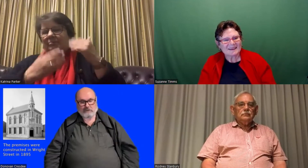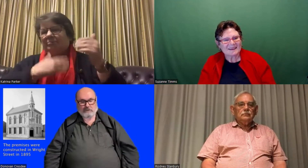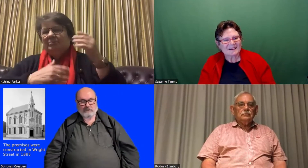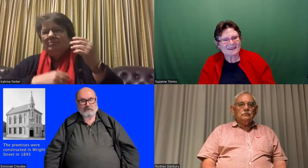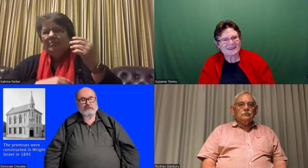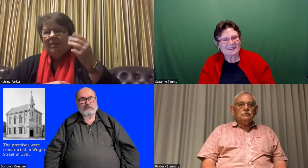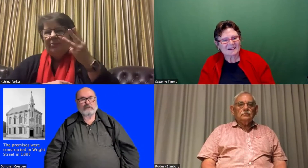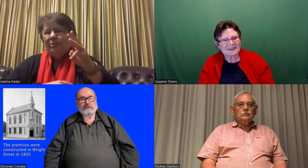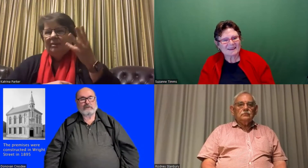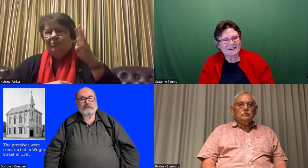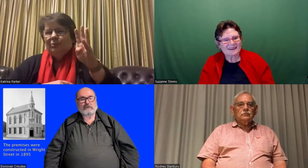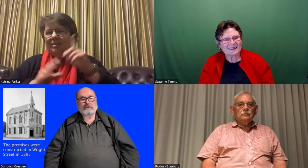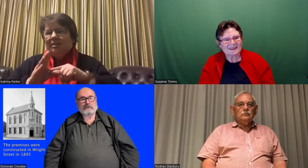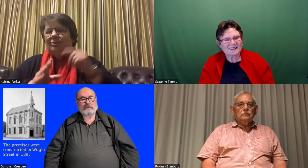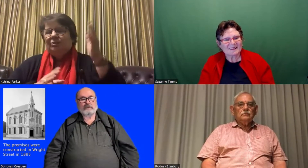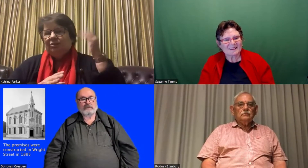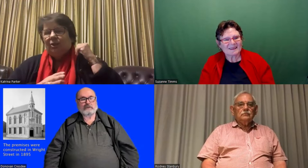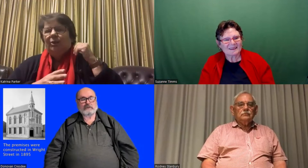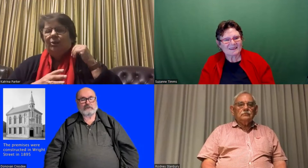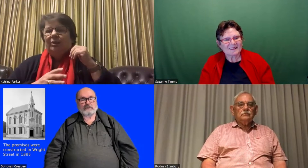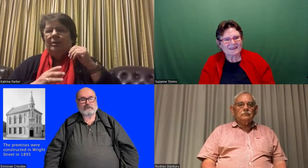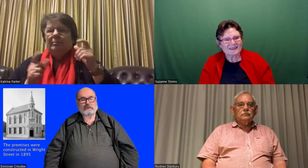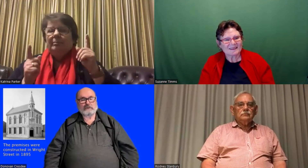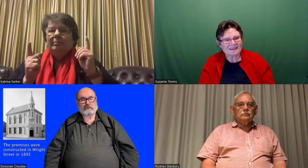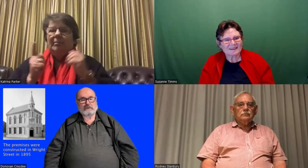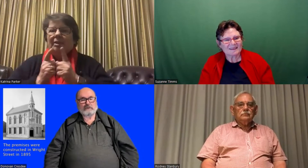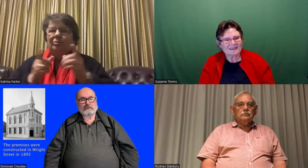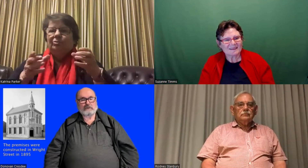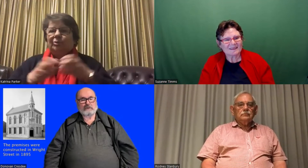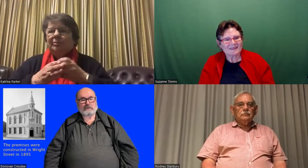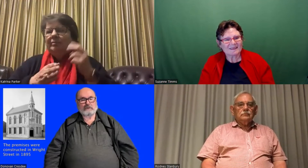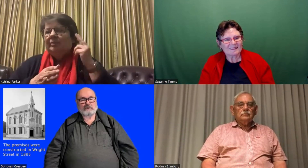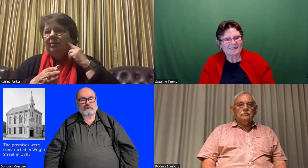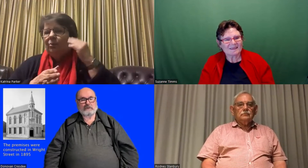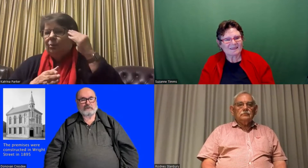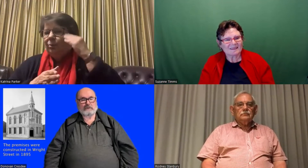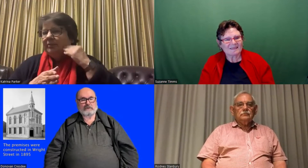A long time ago maybe 30 or 40 years ago I met a group of Deaf women